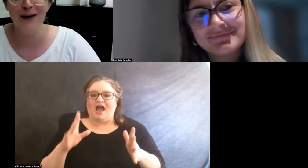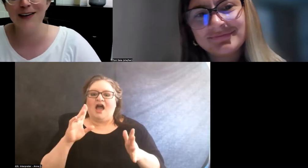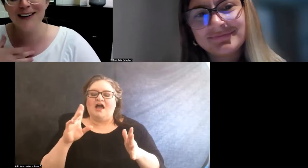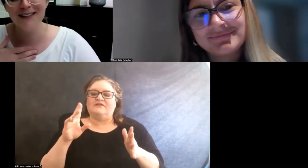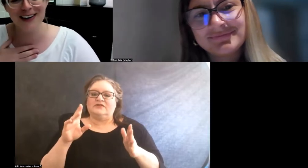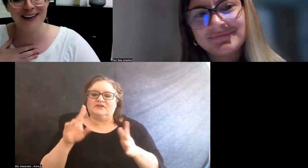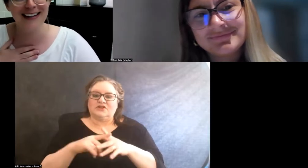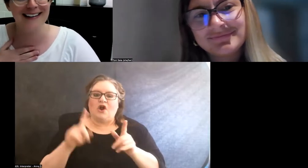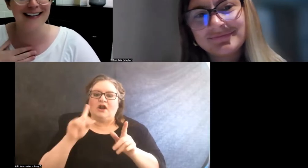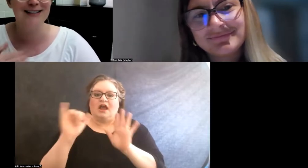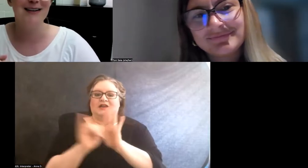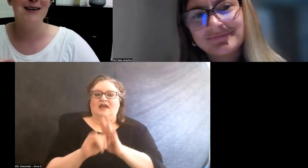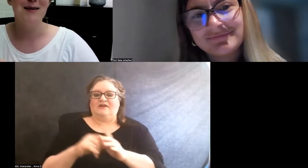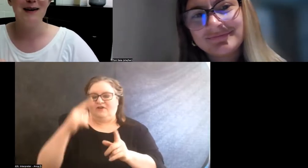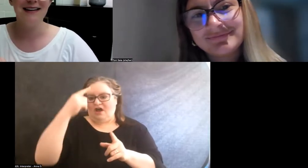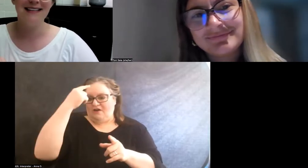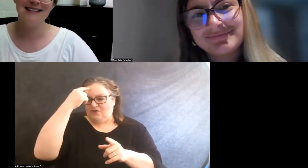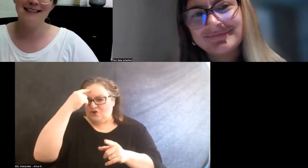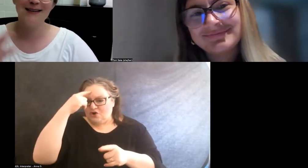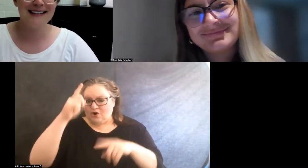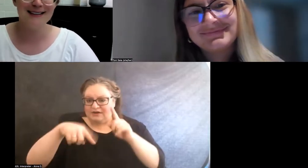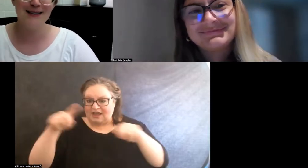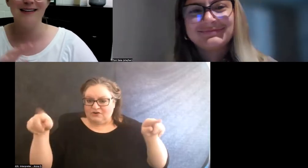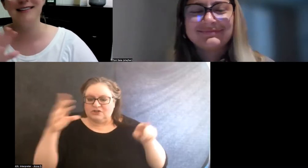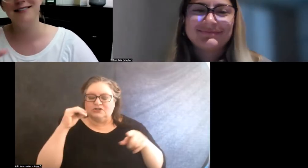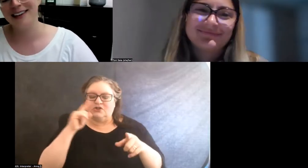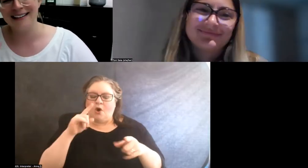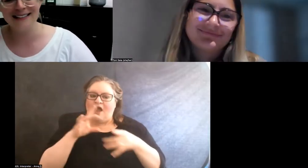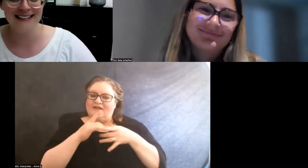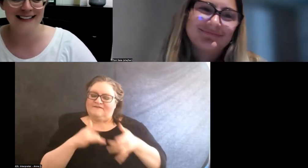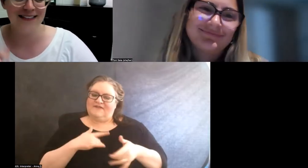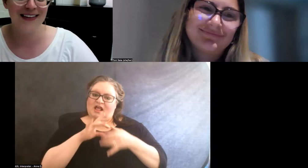So I'm feeling very in touch with students or faculty staff